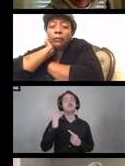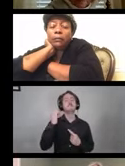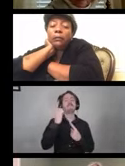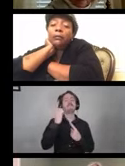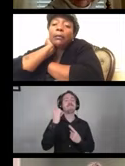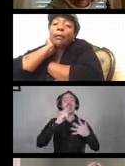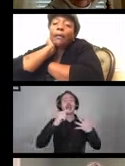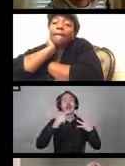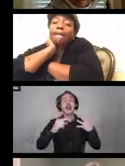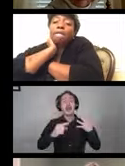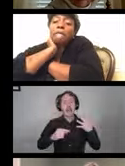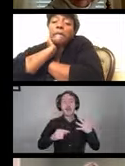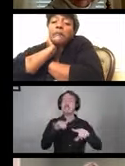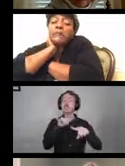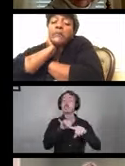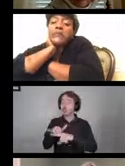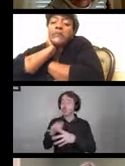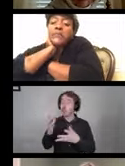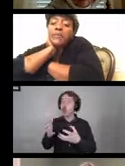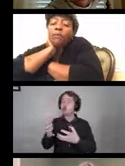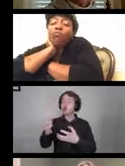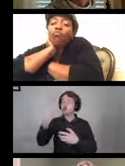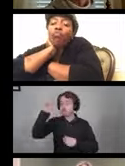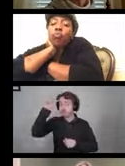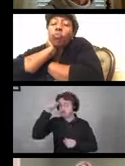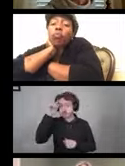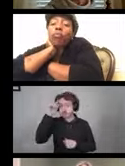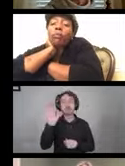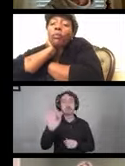there's some terms we want to make sure that you're aware of.